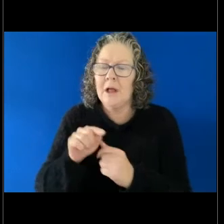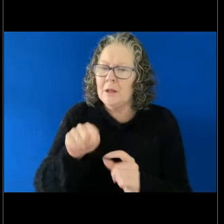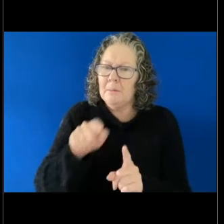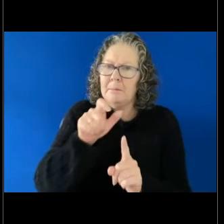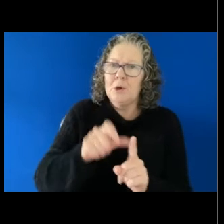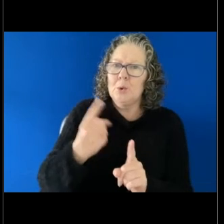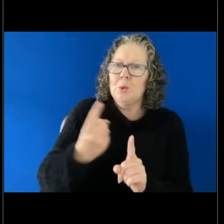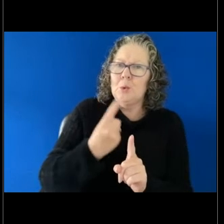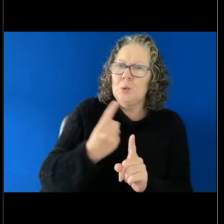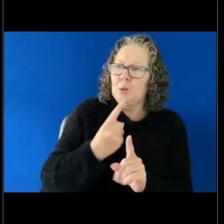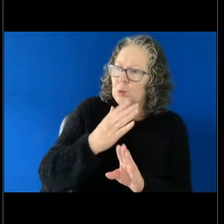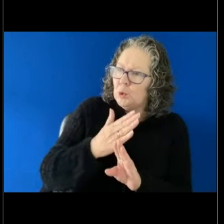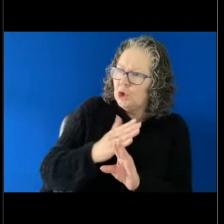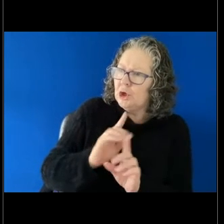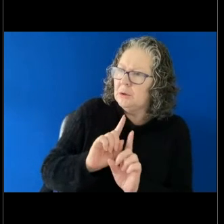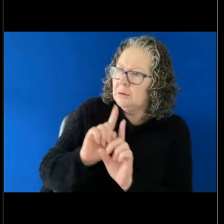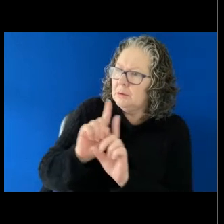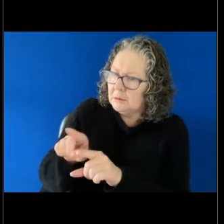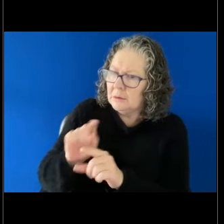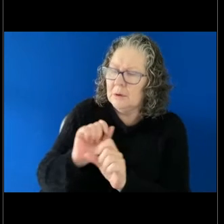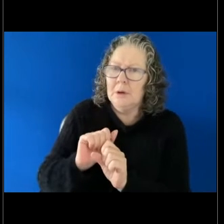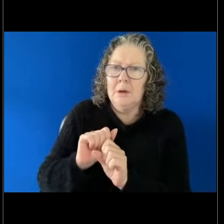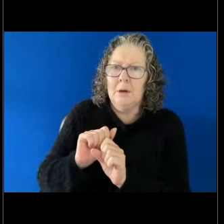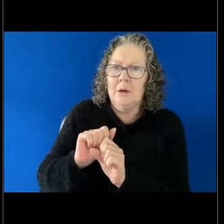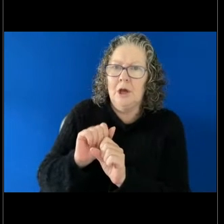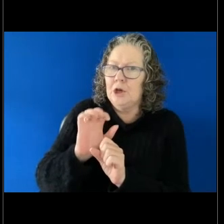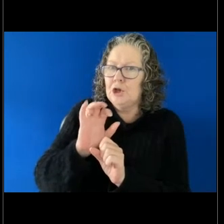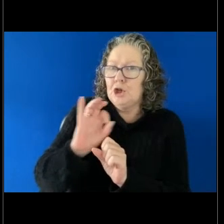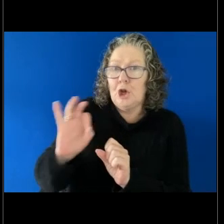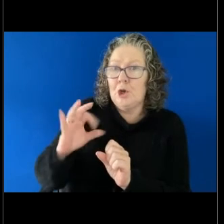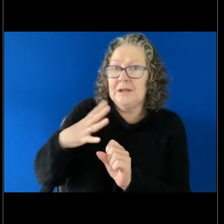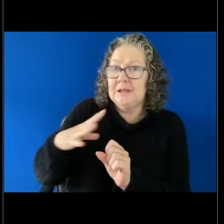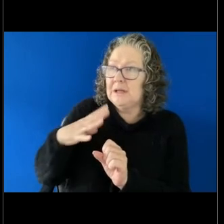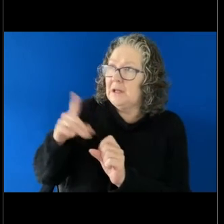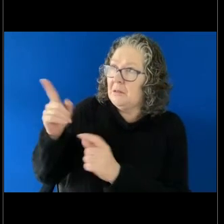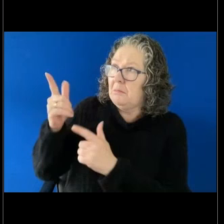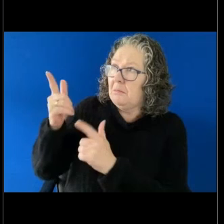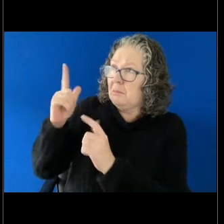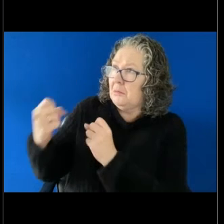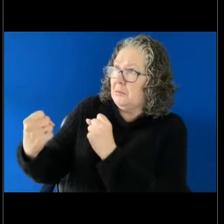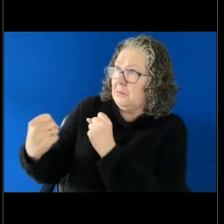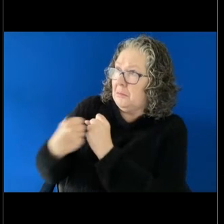support or approval from their employer in order to bring a sexual harassment complaint.